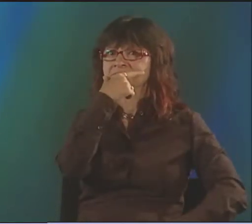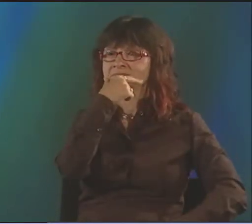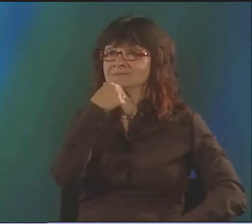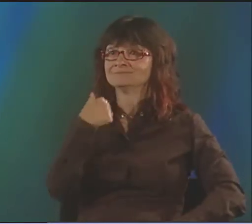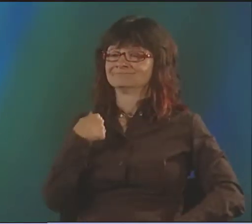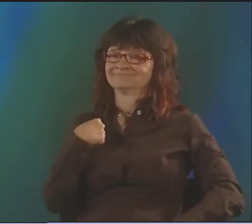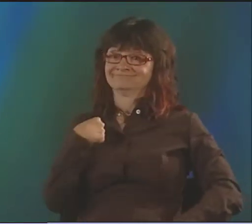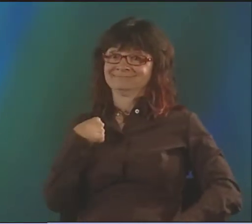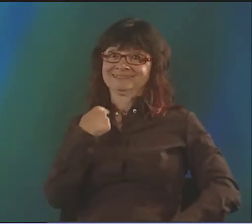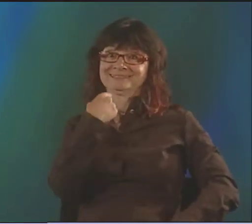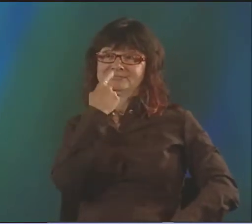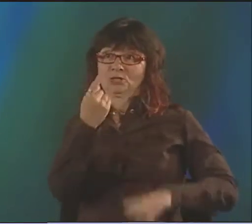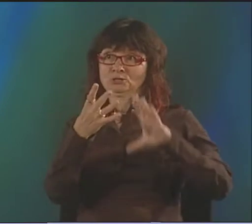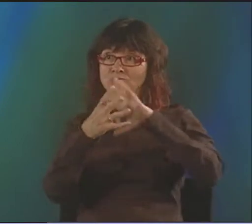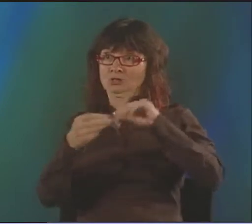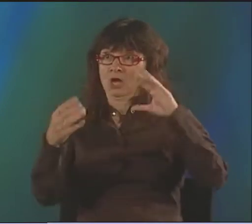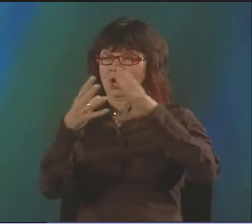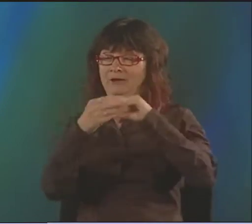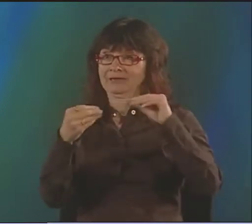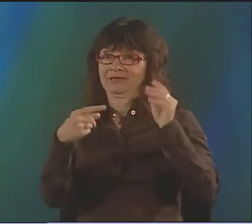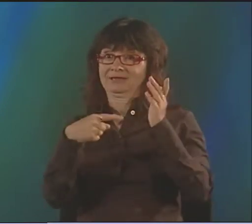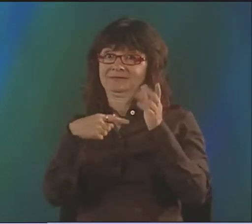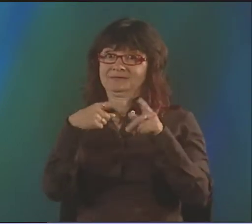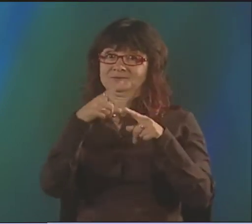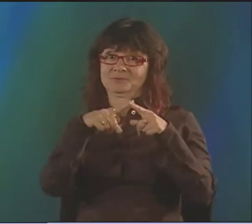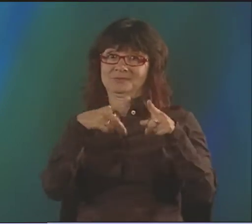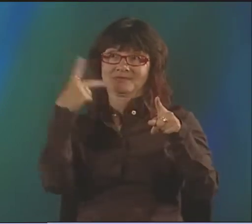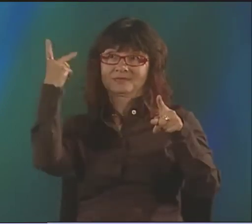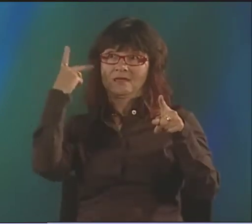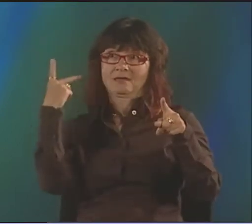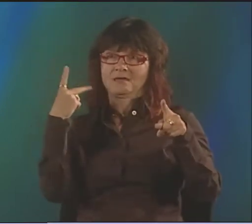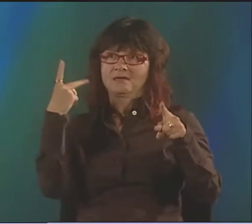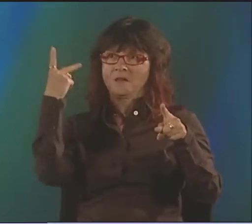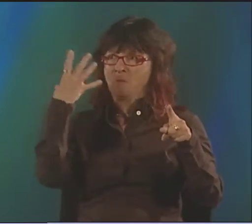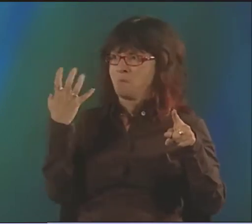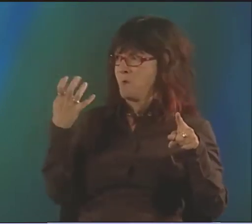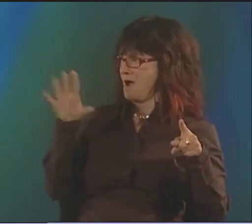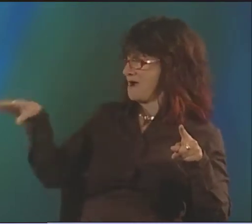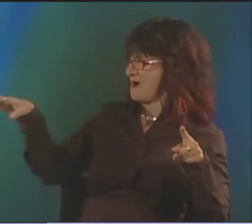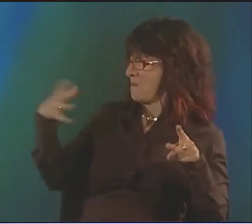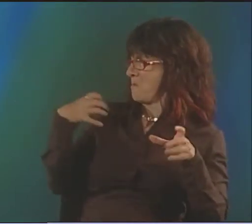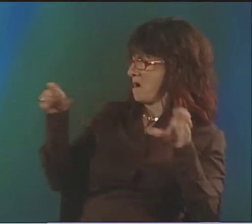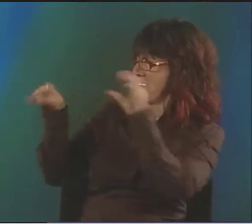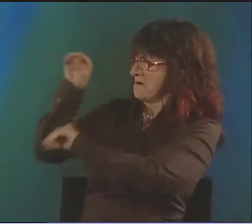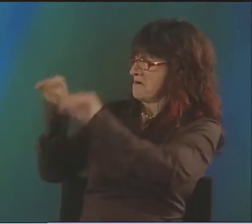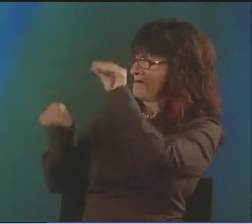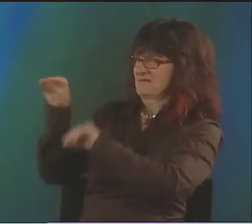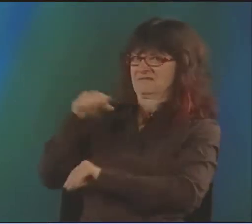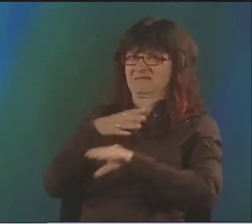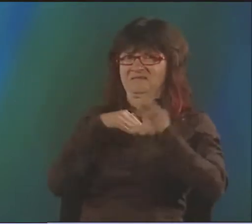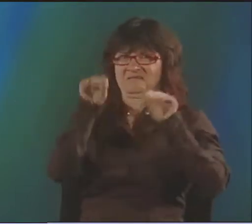AND THEN WE CHANGED THE LINES AROUND OF THE SONG SO THAT THE STORY WAS MORE COHESIVE.